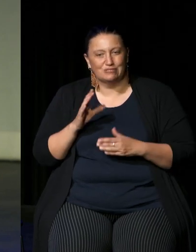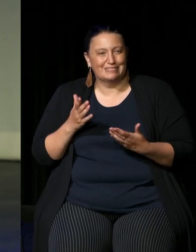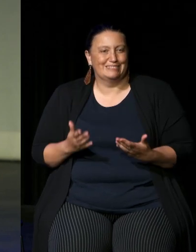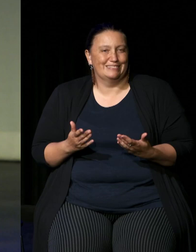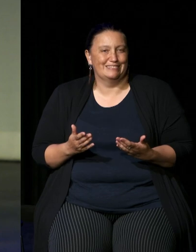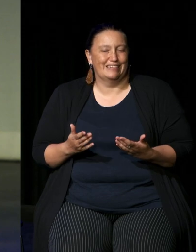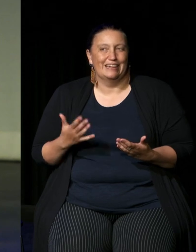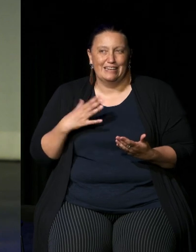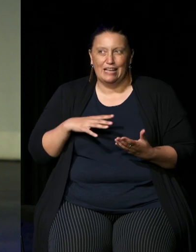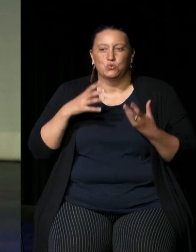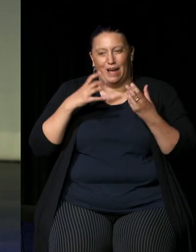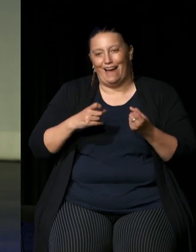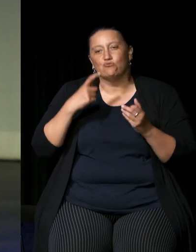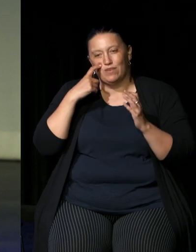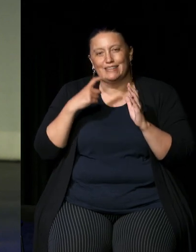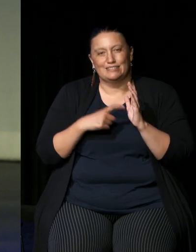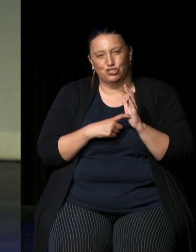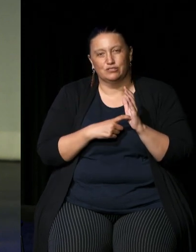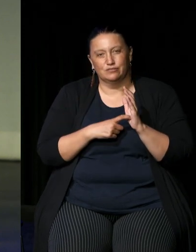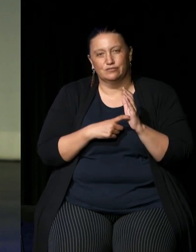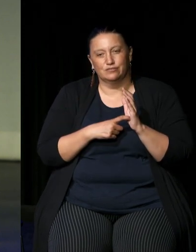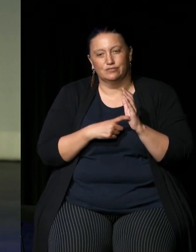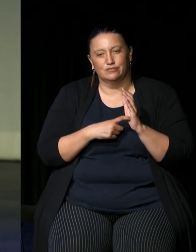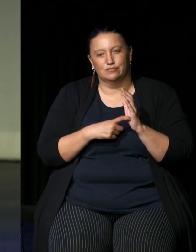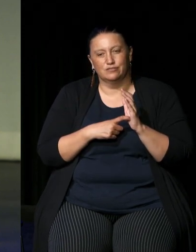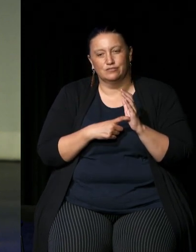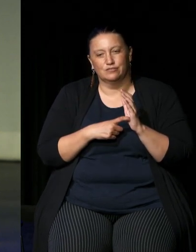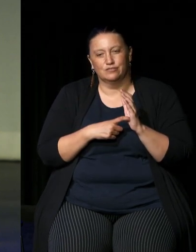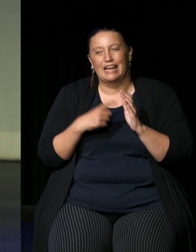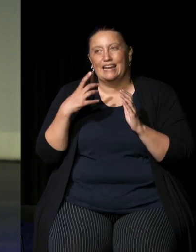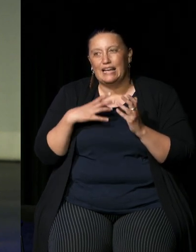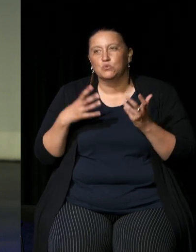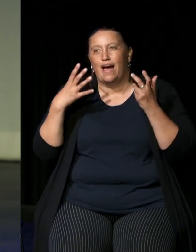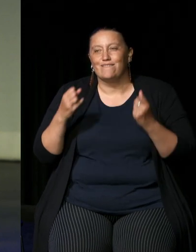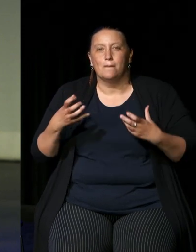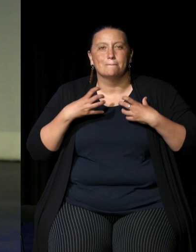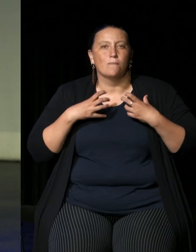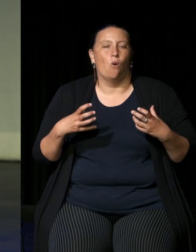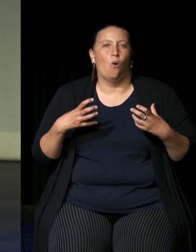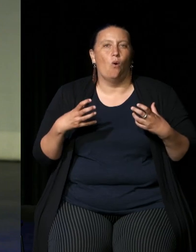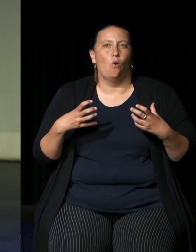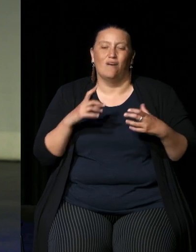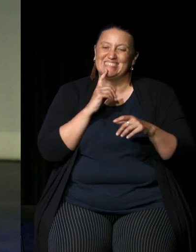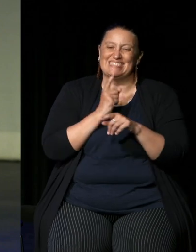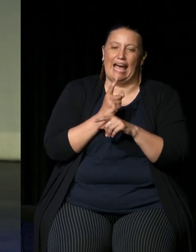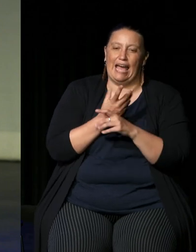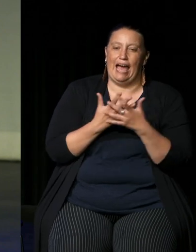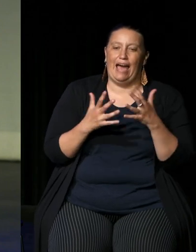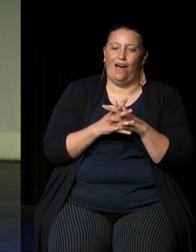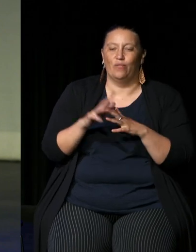need to be recognized and have a bit more a say in the way this country's run and that's